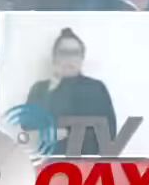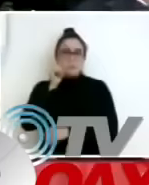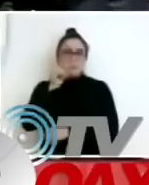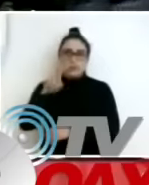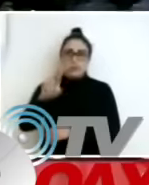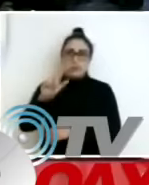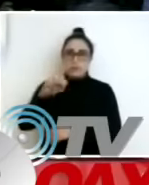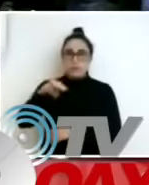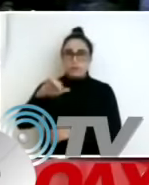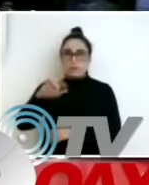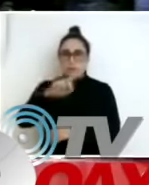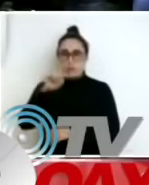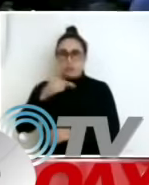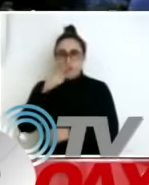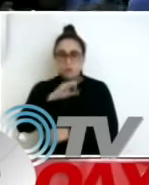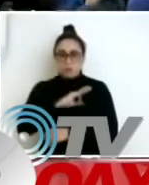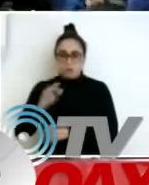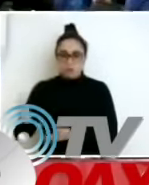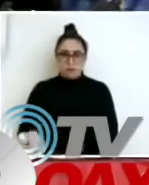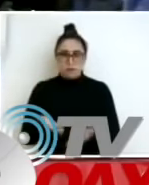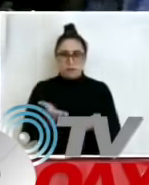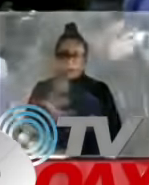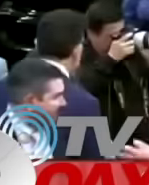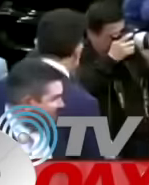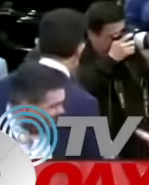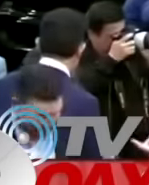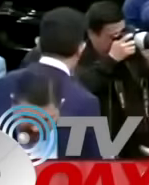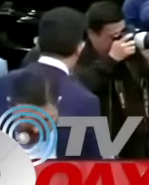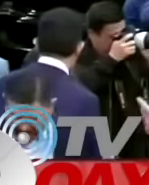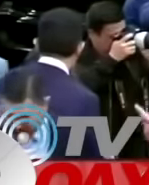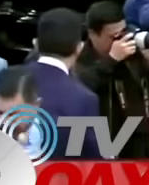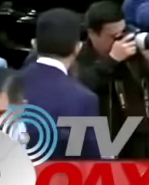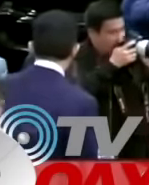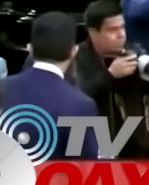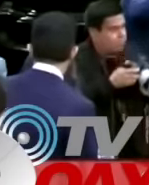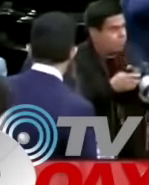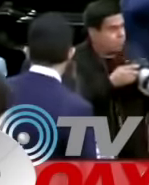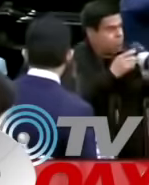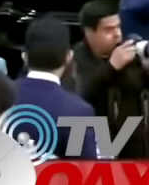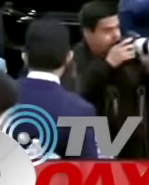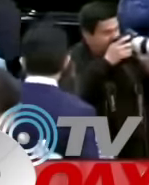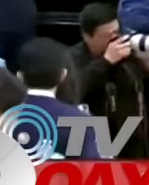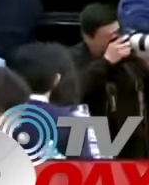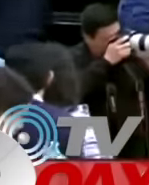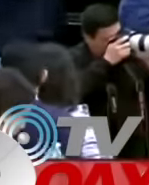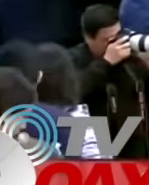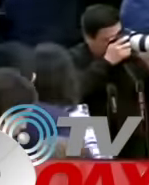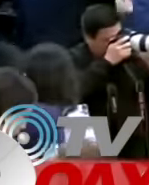the popular mandate is fulfilled. The reform of the judiciary advances with 86 votes in favor and